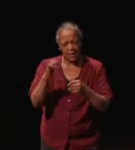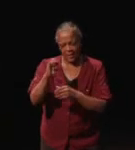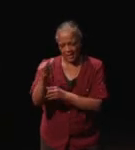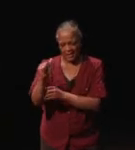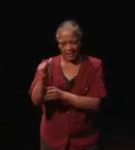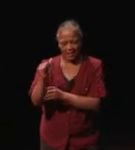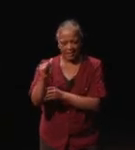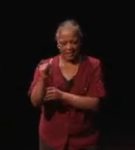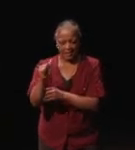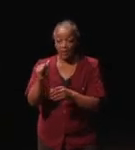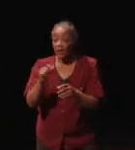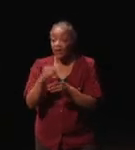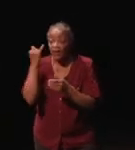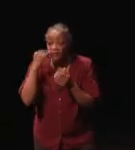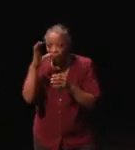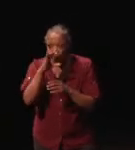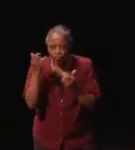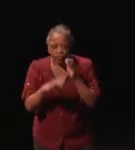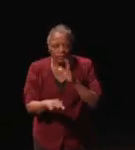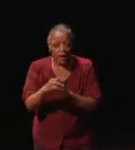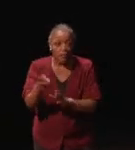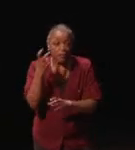If you're trying to find blind gamers and trying